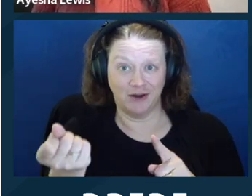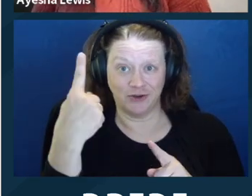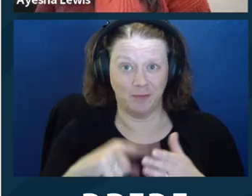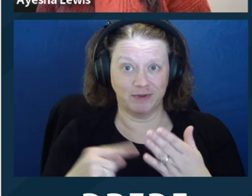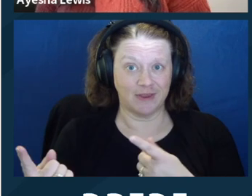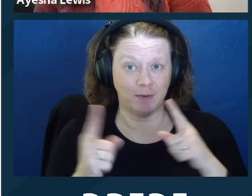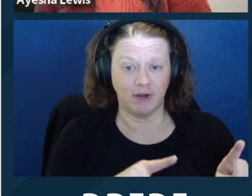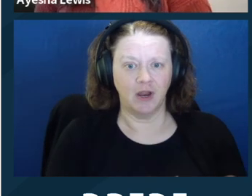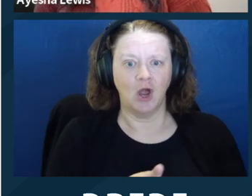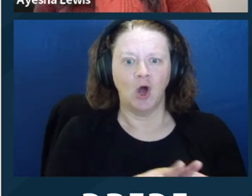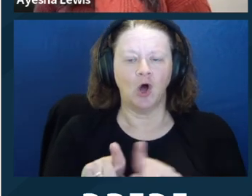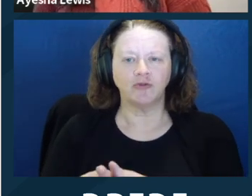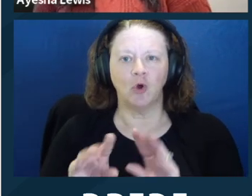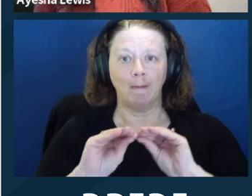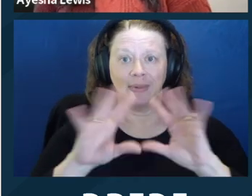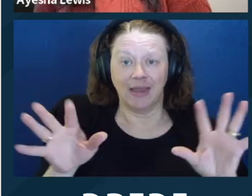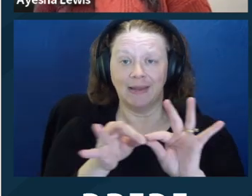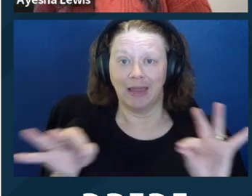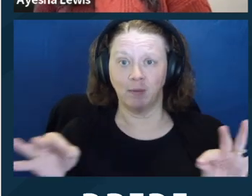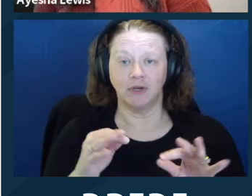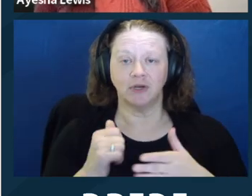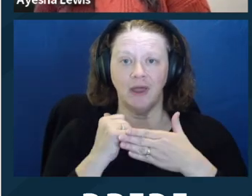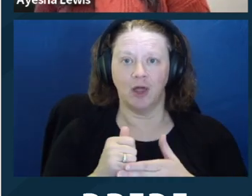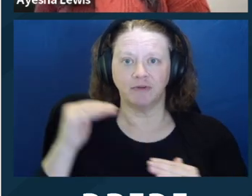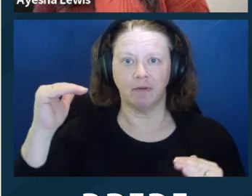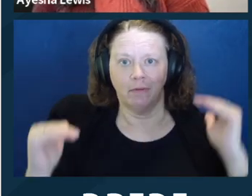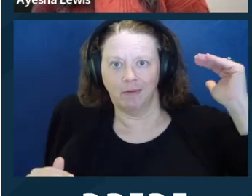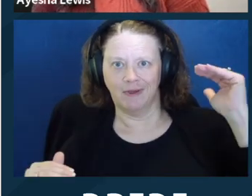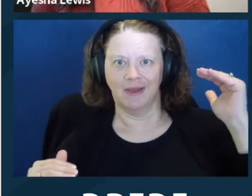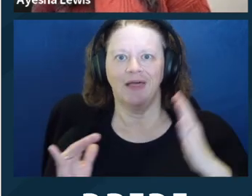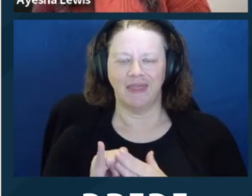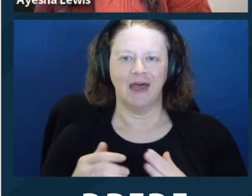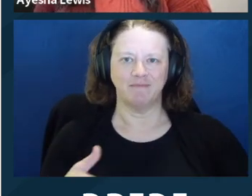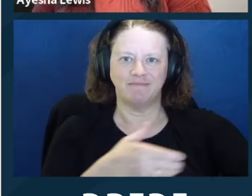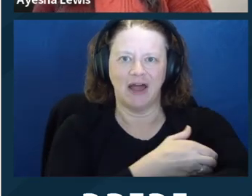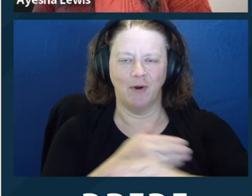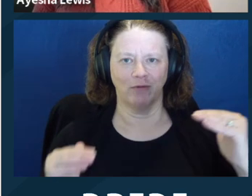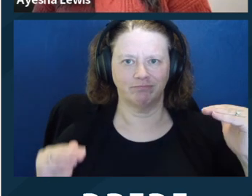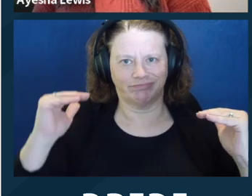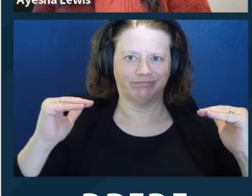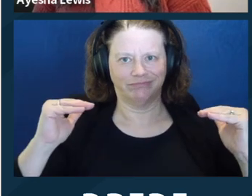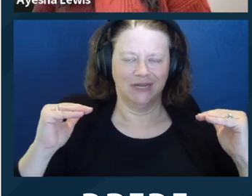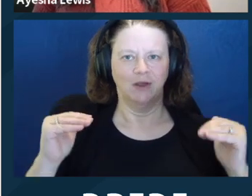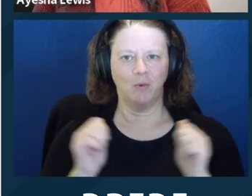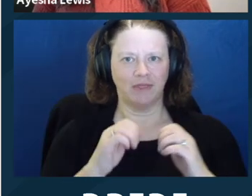And who is harmed by readily accessible lawyering? Absolutely no one. So it's really good for